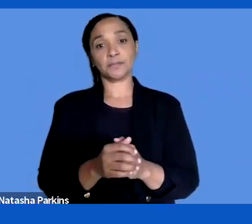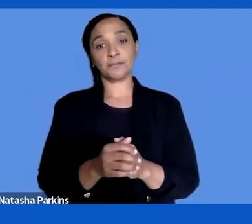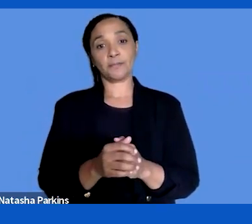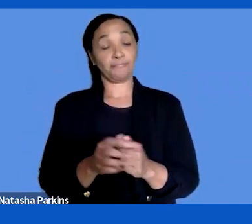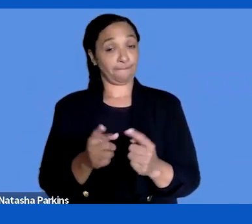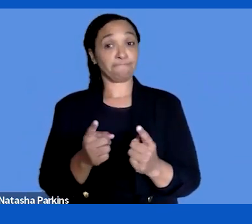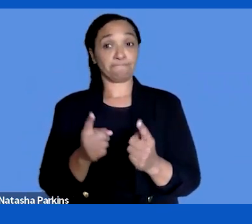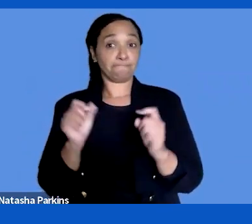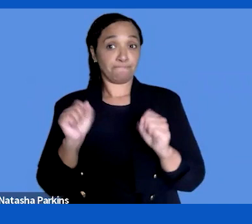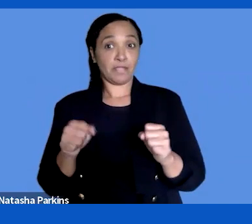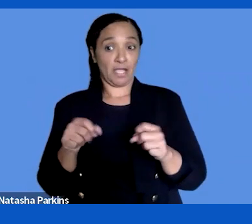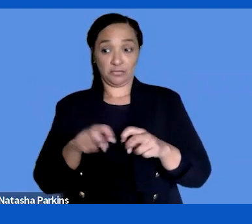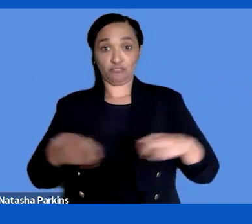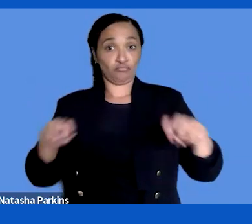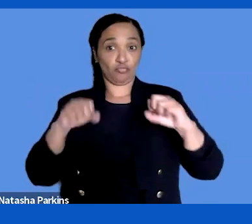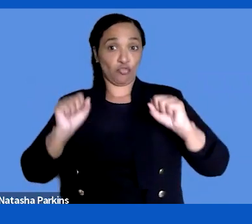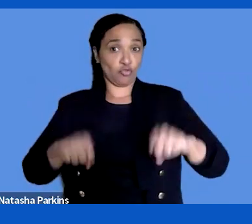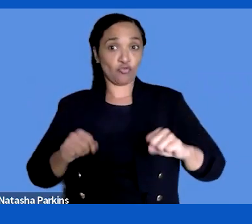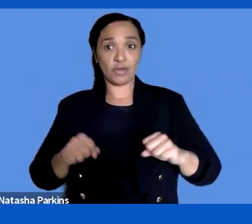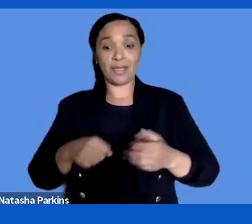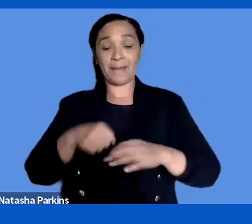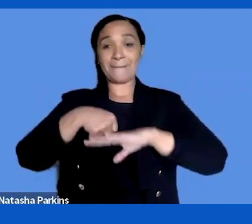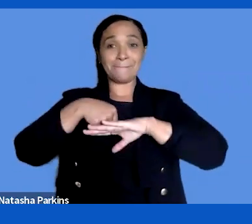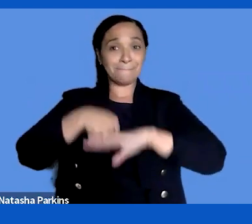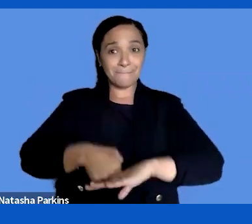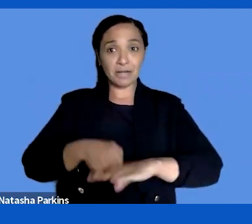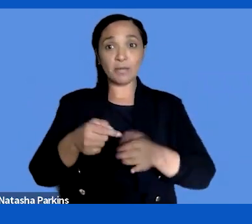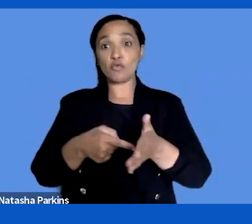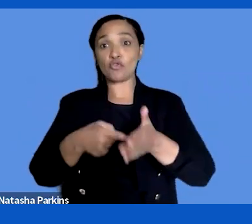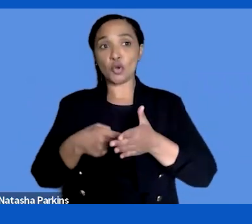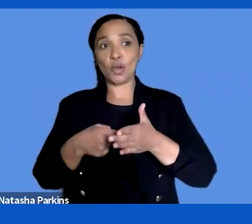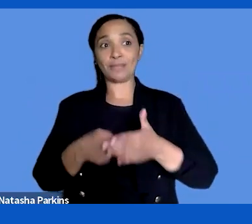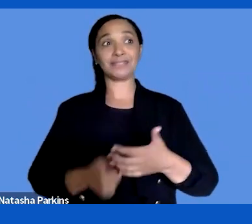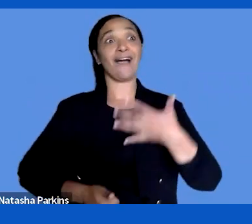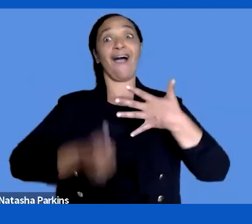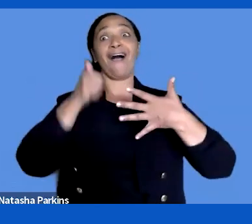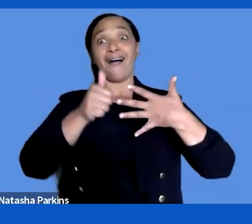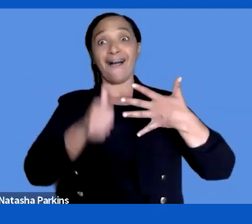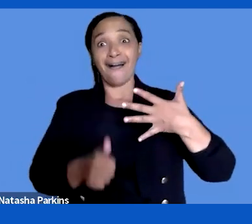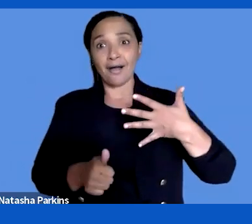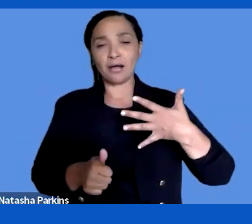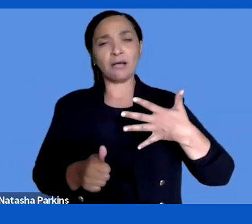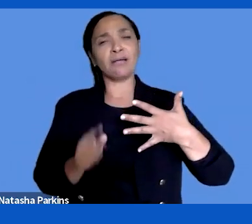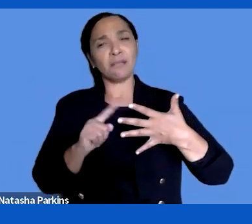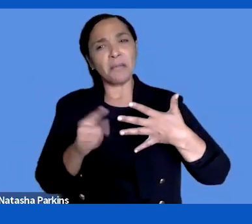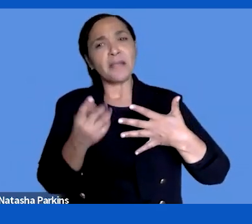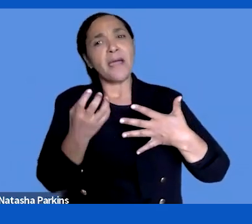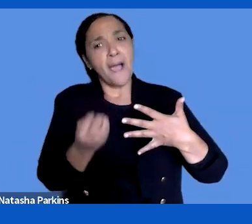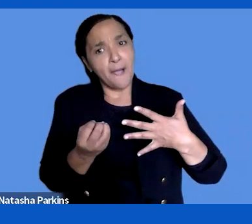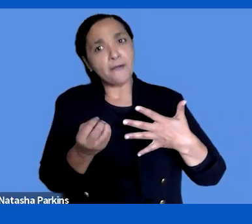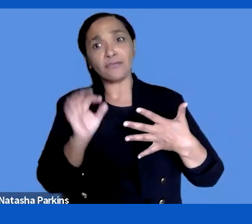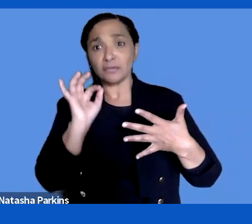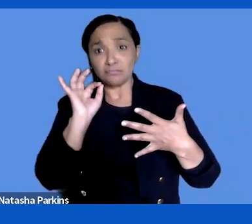that the minimum requirements are perhaps not enough. But anyway, it has brought accessibility